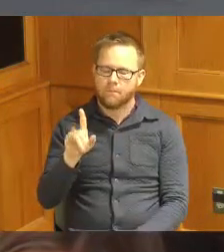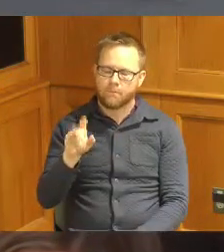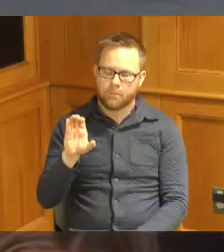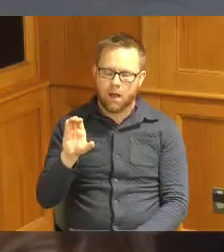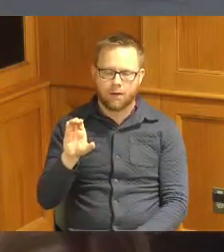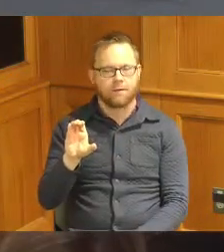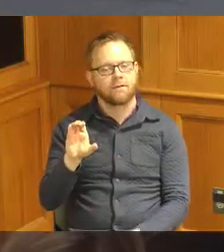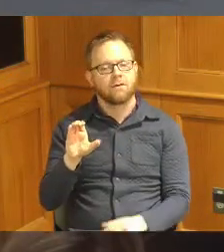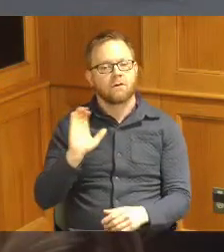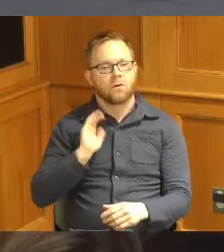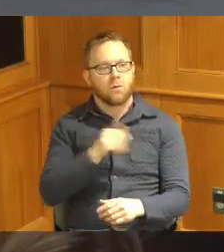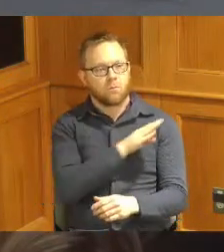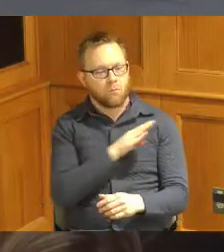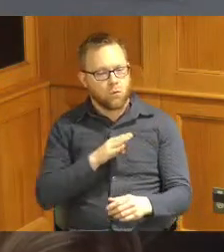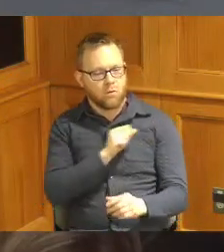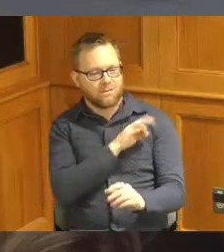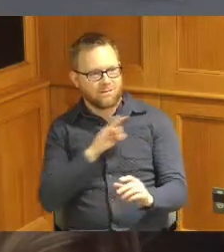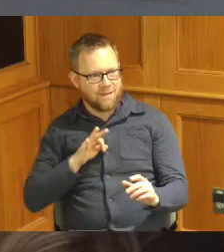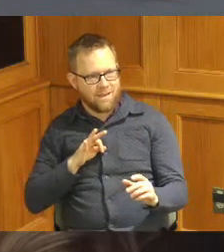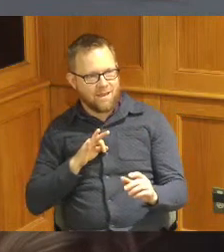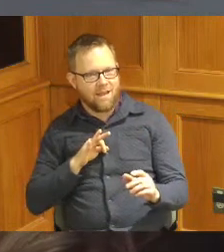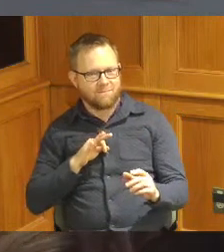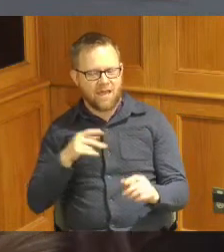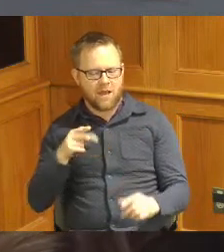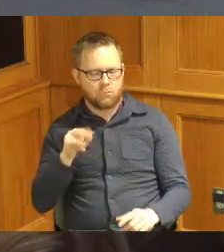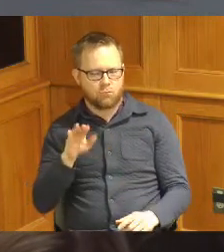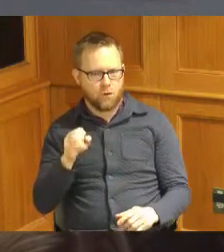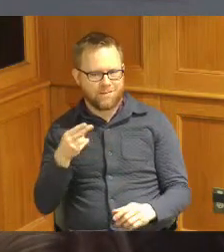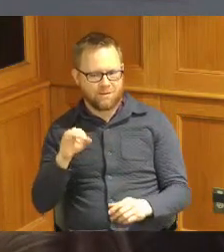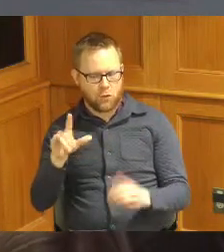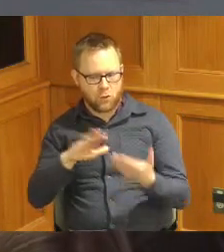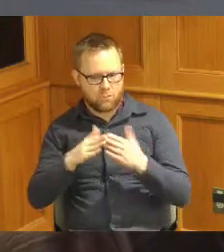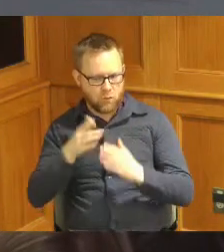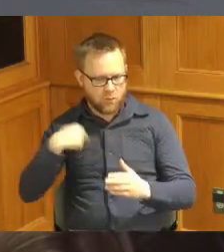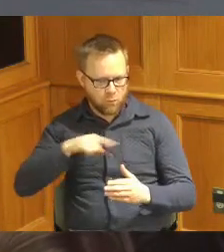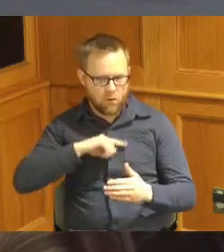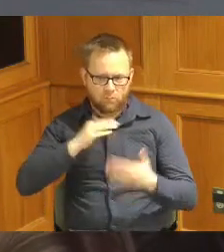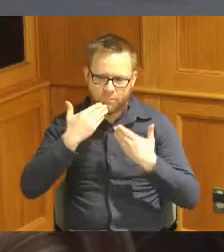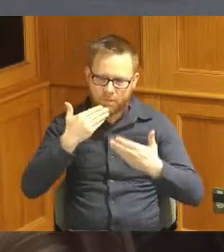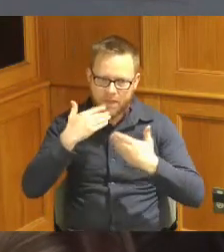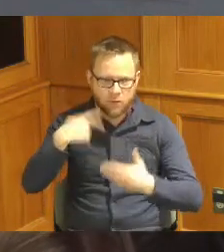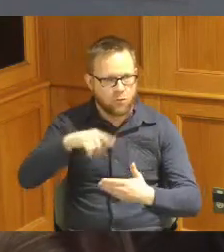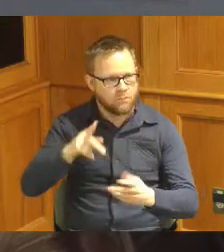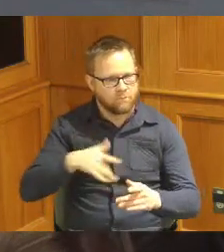our staff and Jessica Price Hill we we thank you guys it's an honor and privilege to be here in